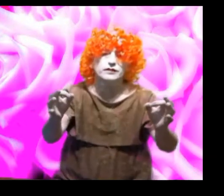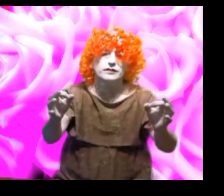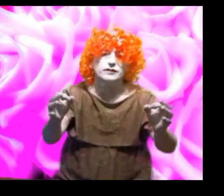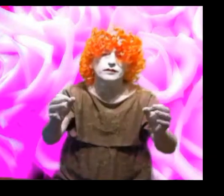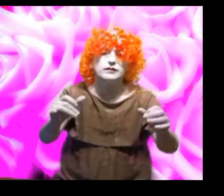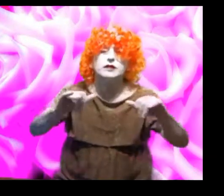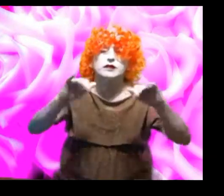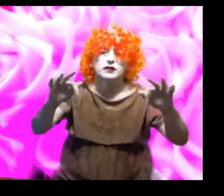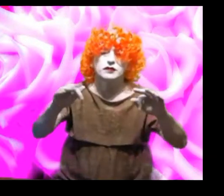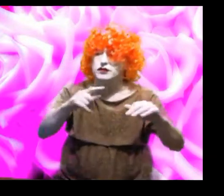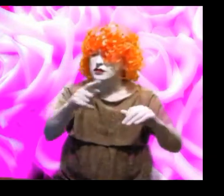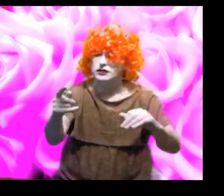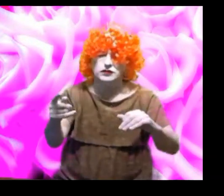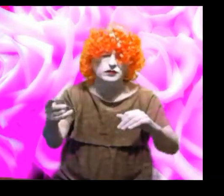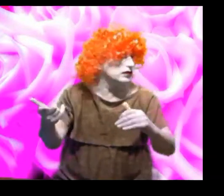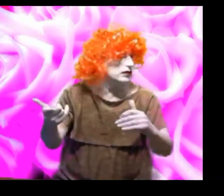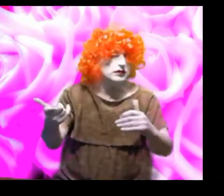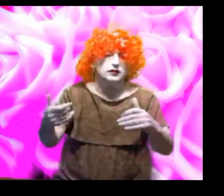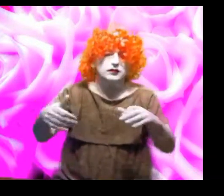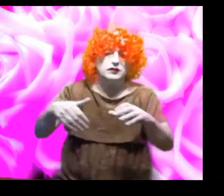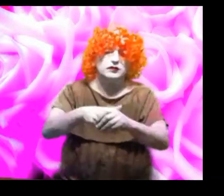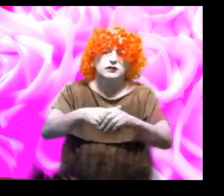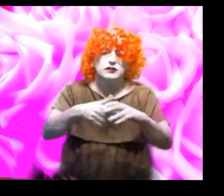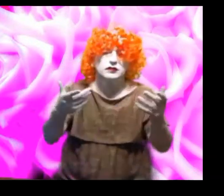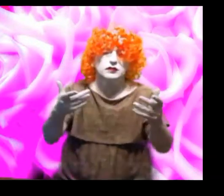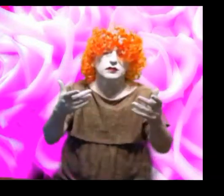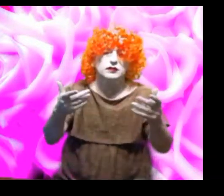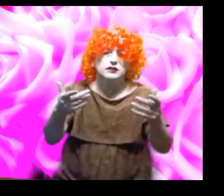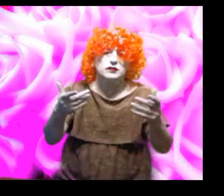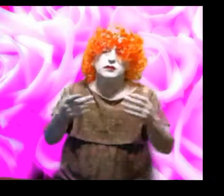If there was championships for love, you would be world champions, the whole lot of you.